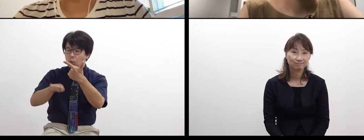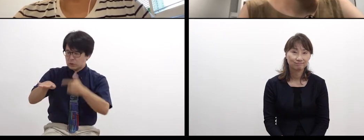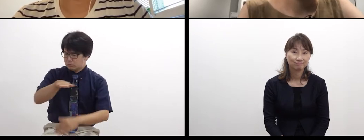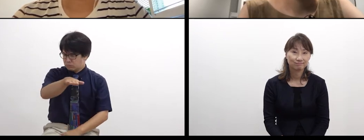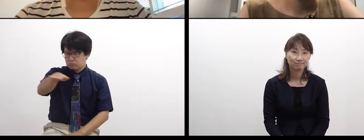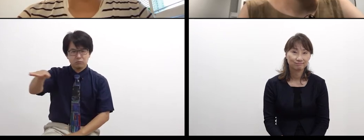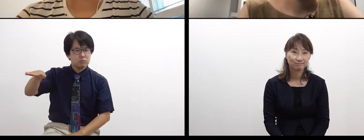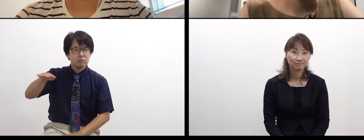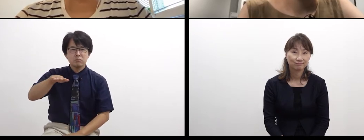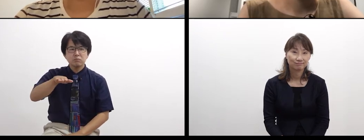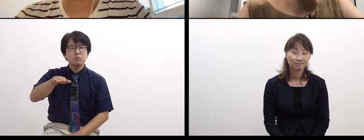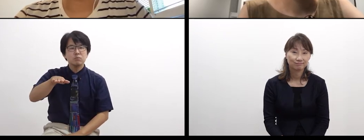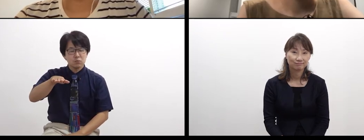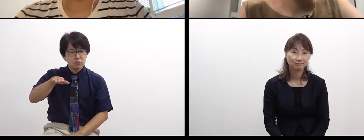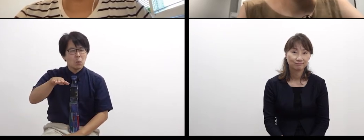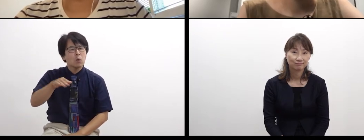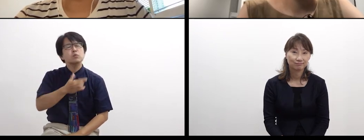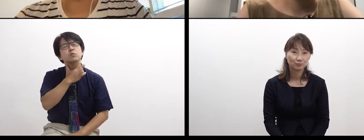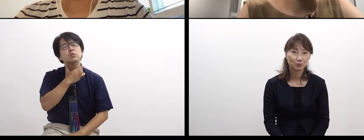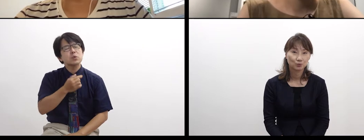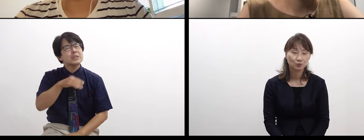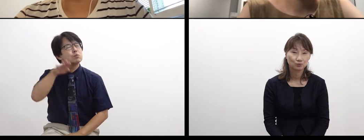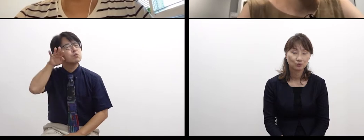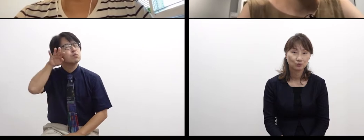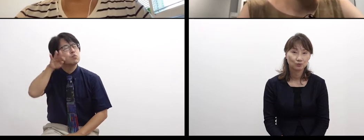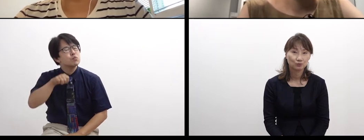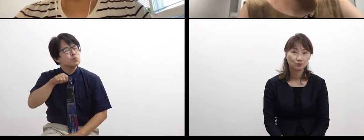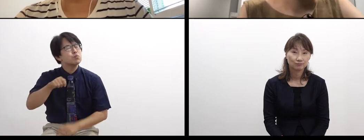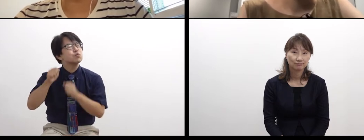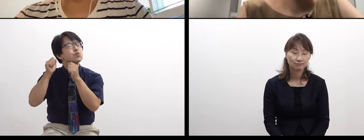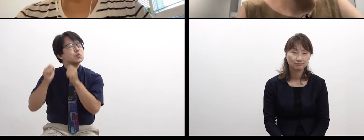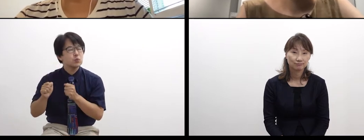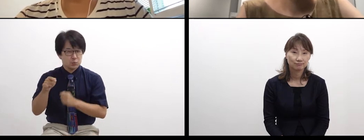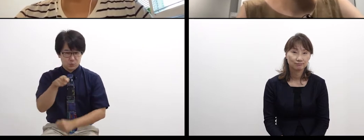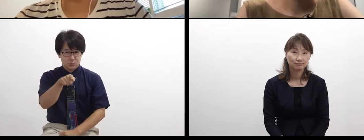that they love listening to music